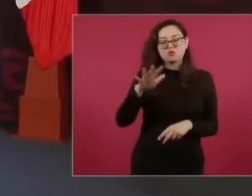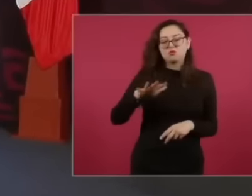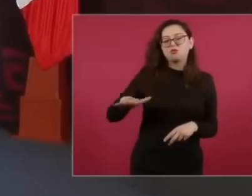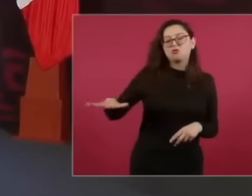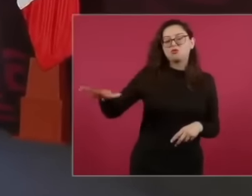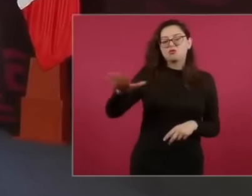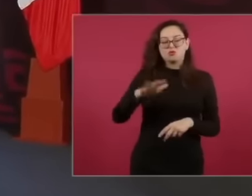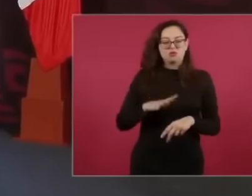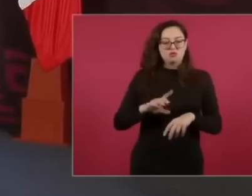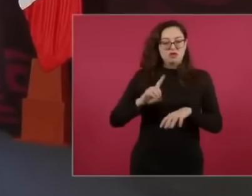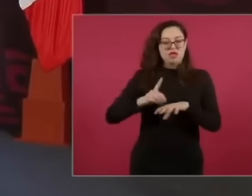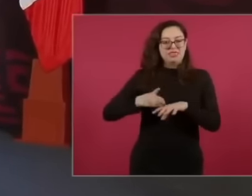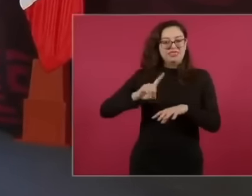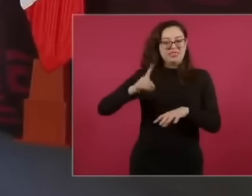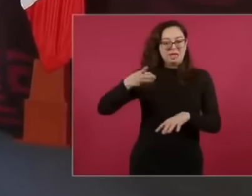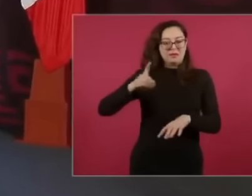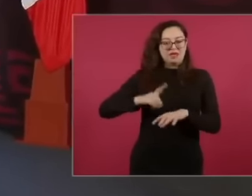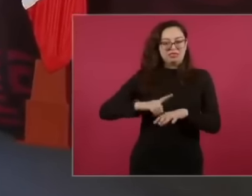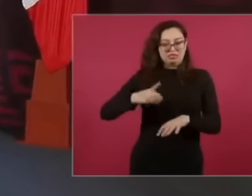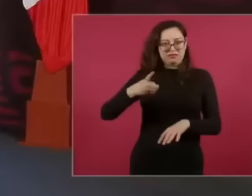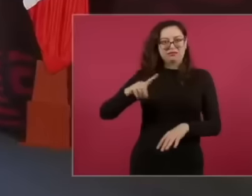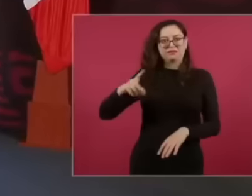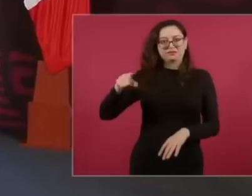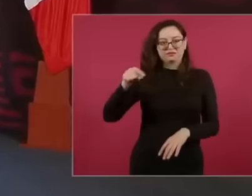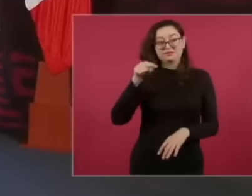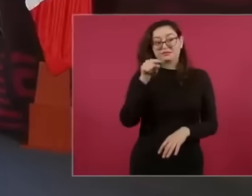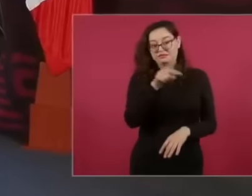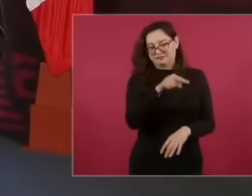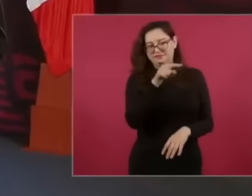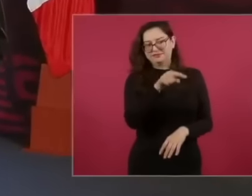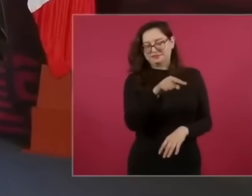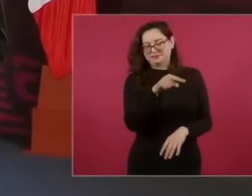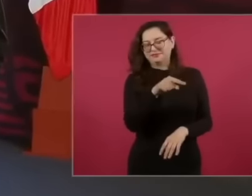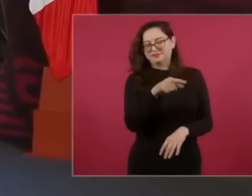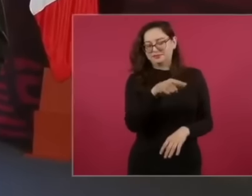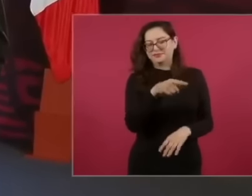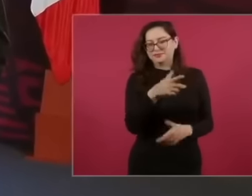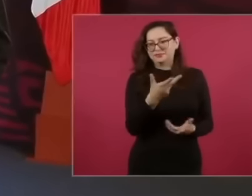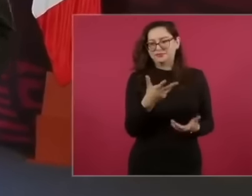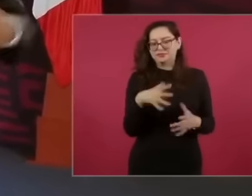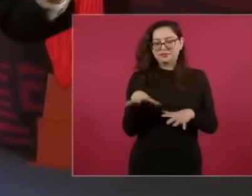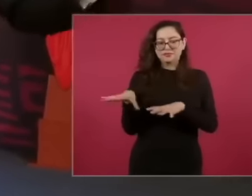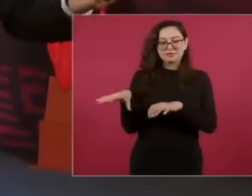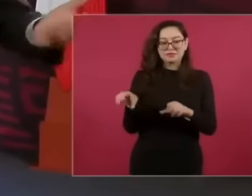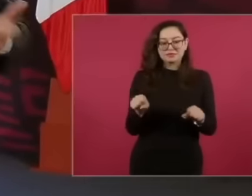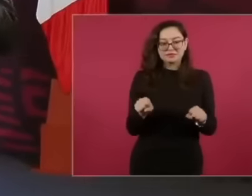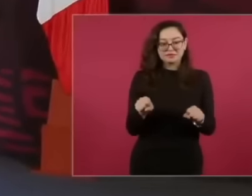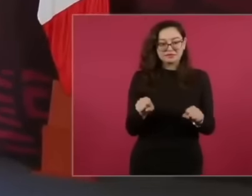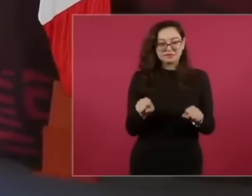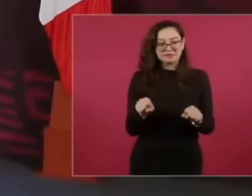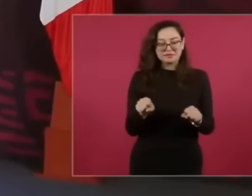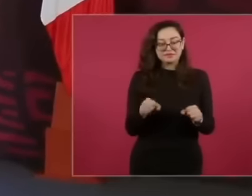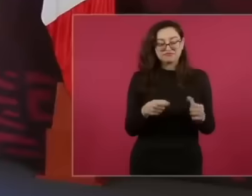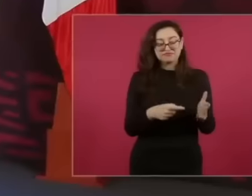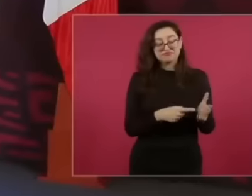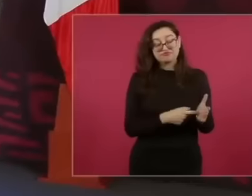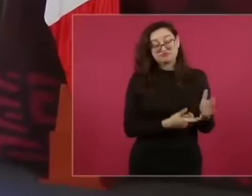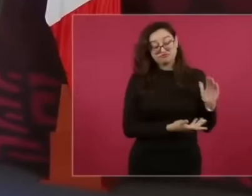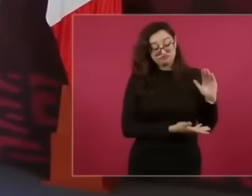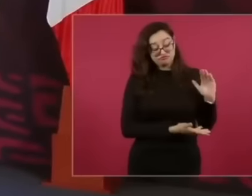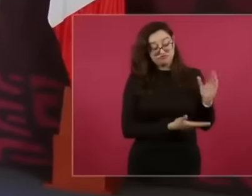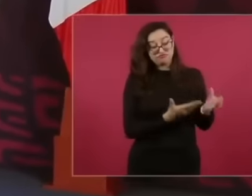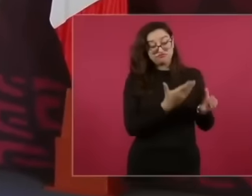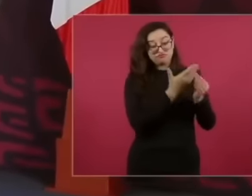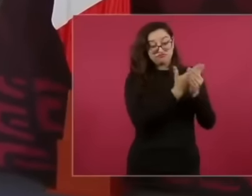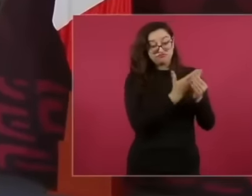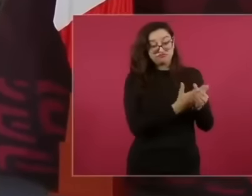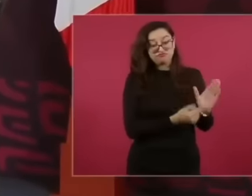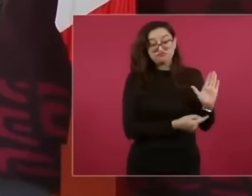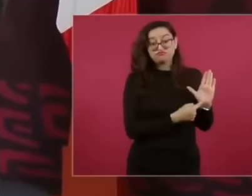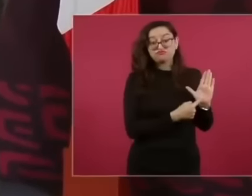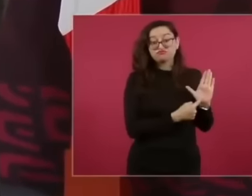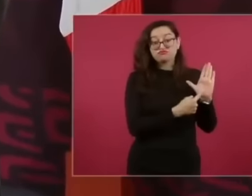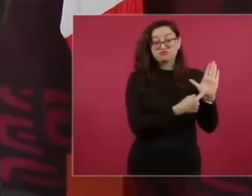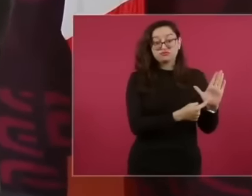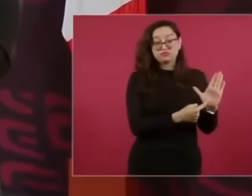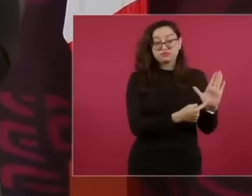and he couldn't Because in addition he was already like that with